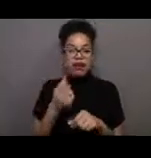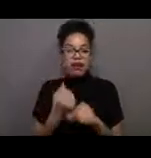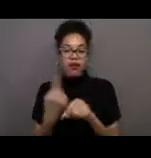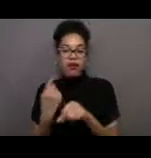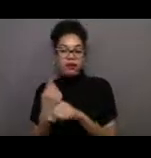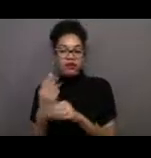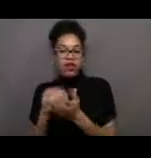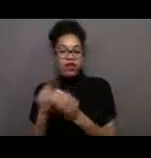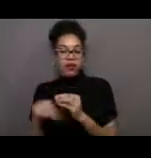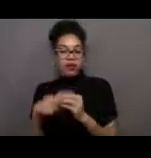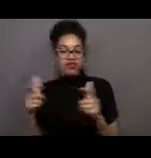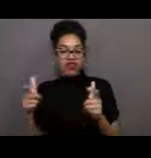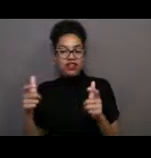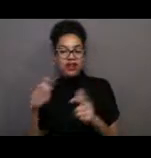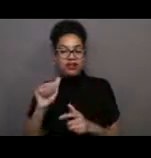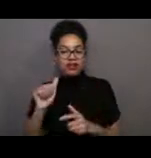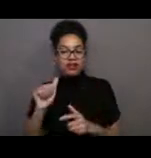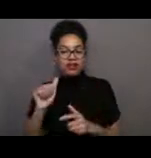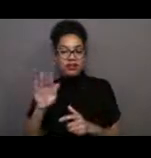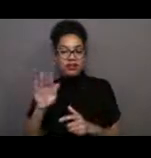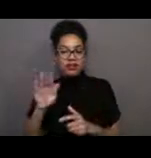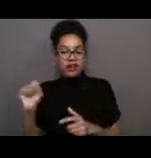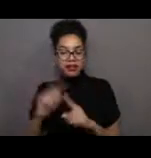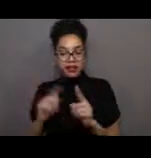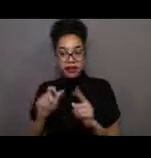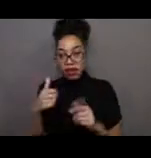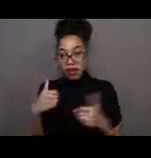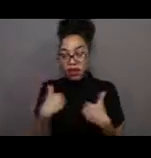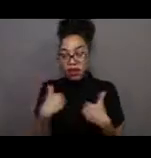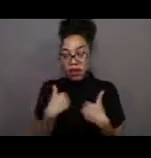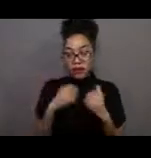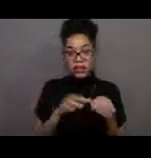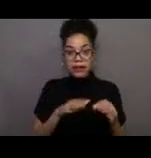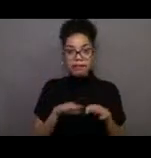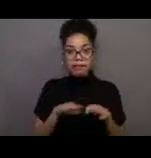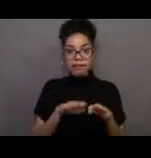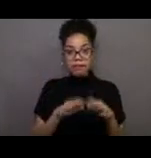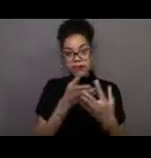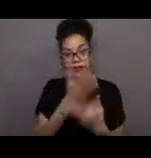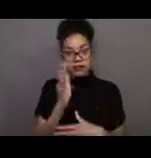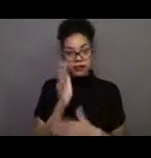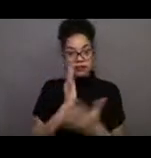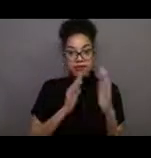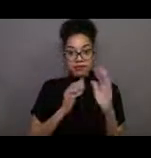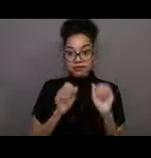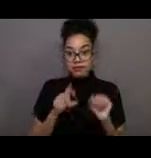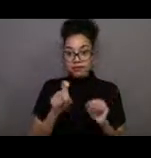So what are some other animals that thrive there? Sure. I'm going to deconstruct that a little bit.